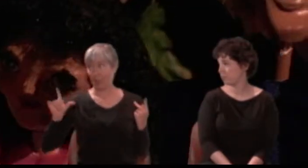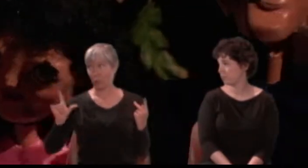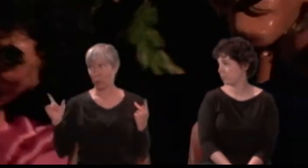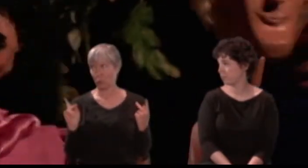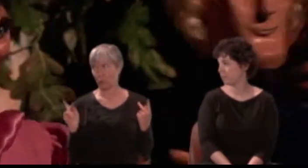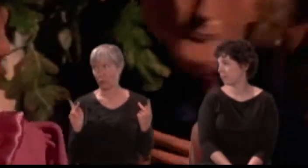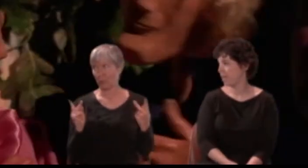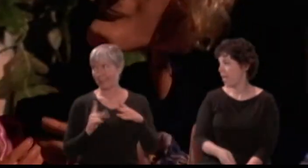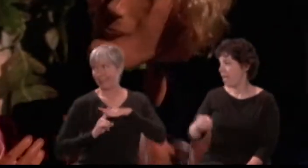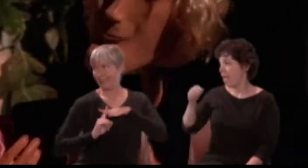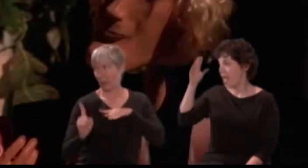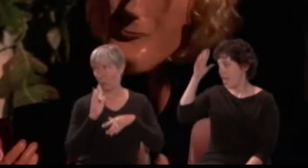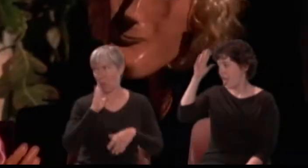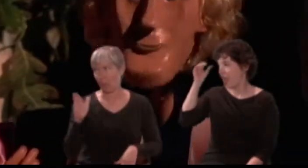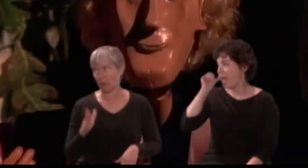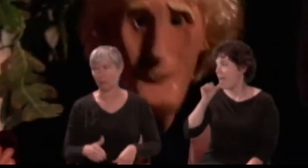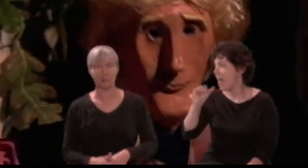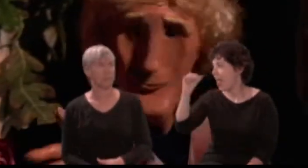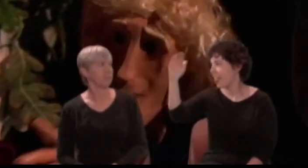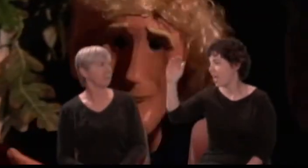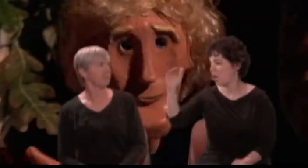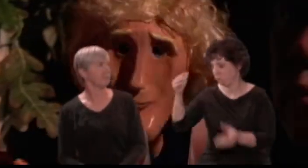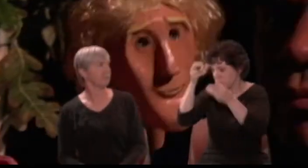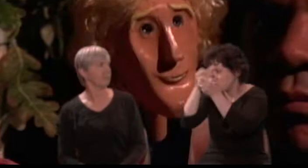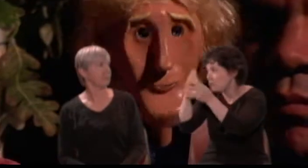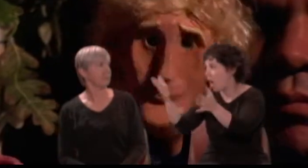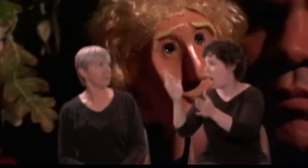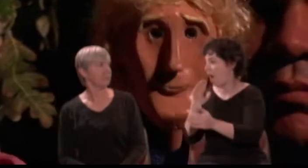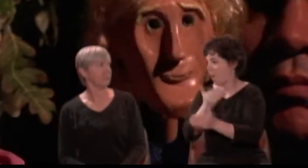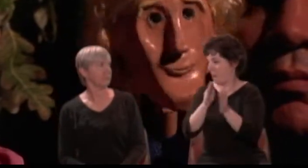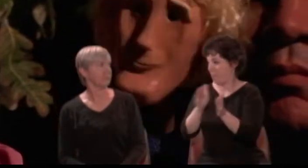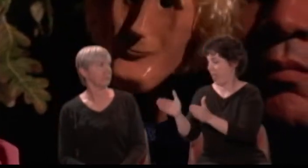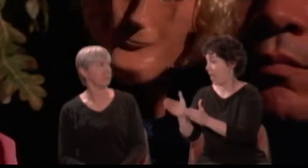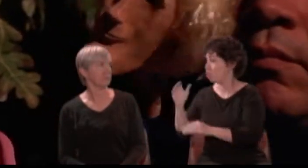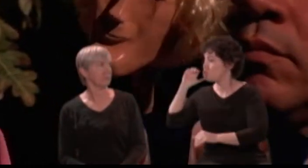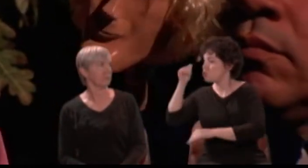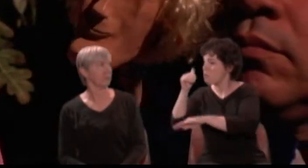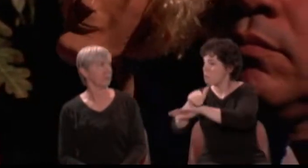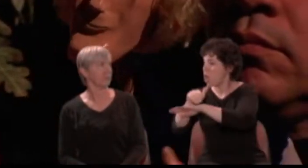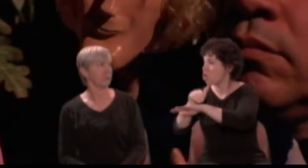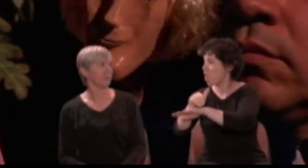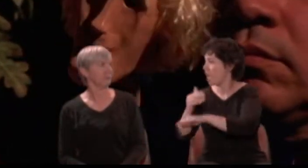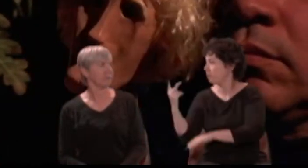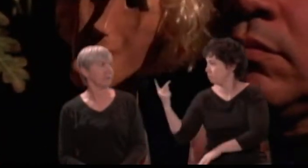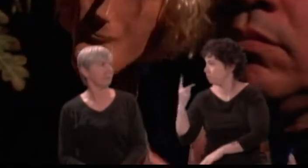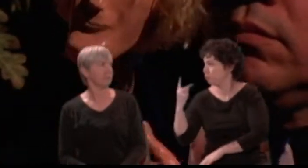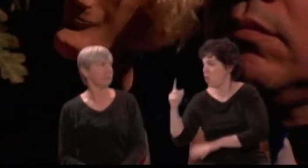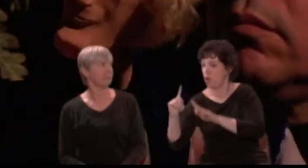Lysander: Helen, to you our minds we will unfold. Tomorrow night, through Athens' gates have we devised to steal.